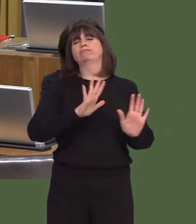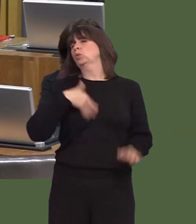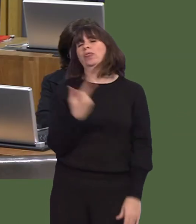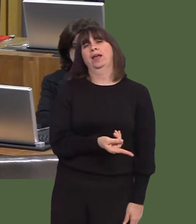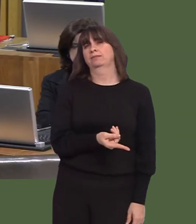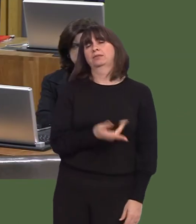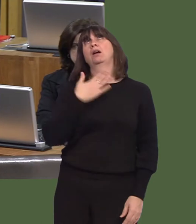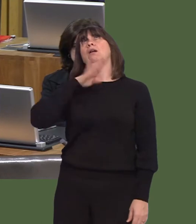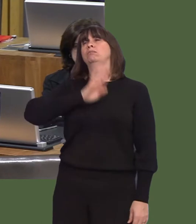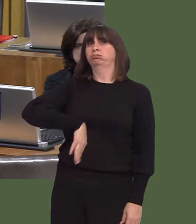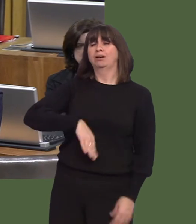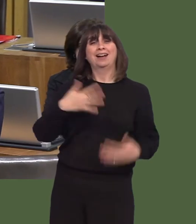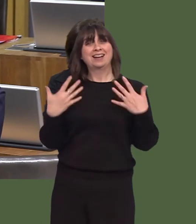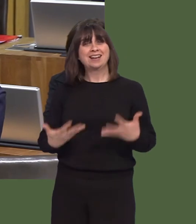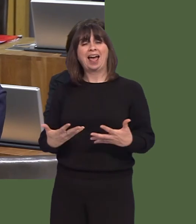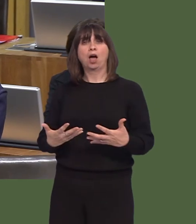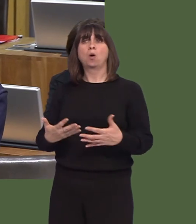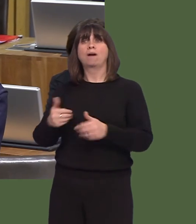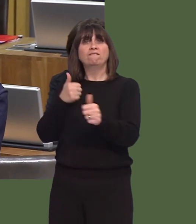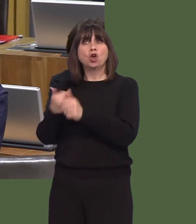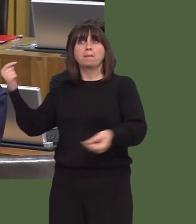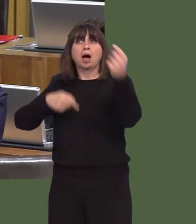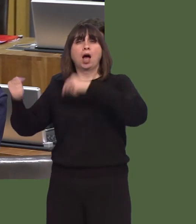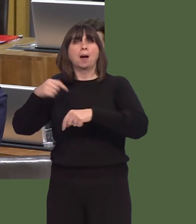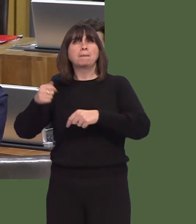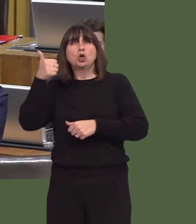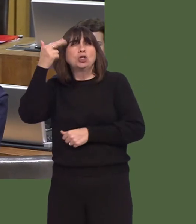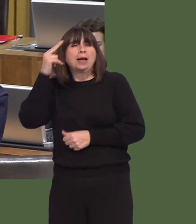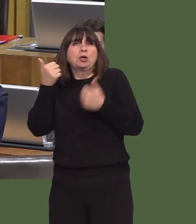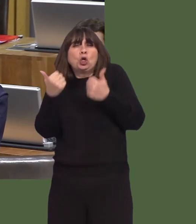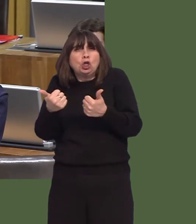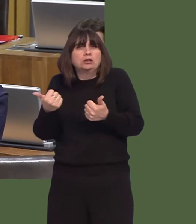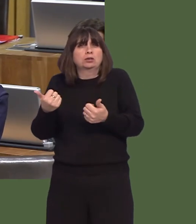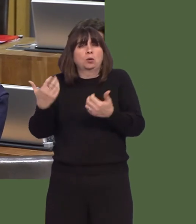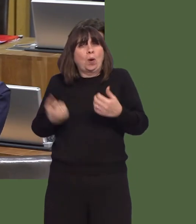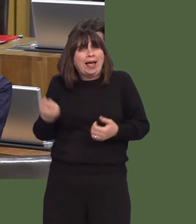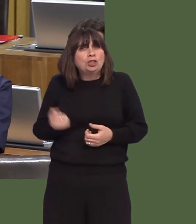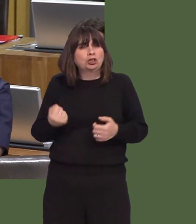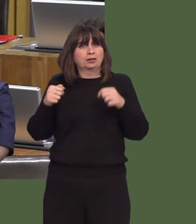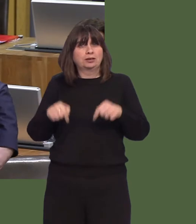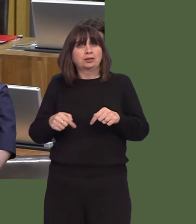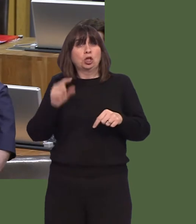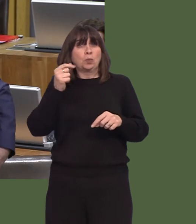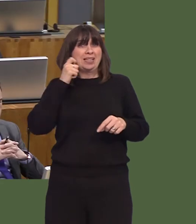We now attract investment that is well paid. We have investors coming into Wales who would never have come here 20 years ago.